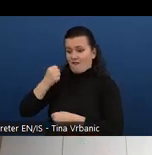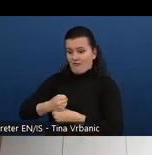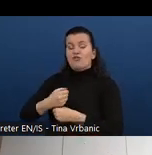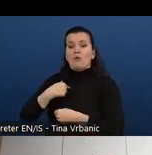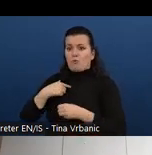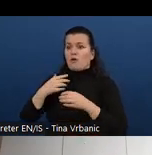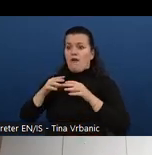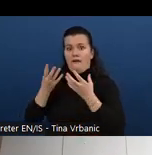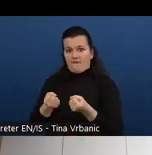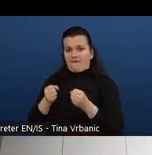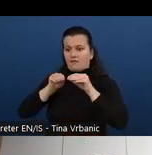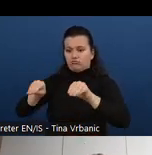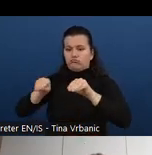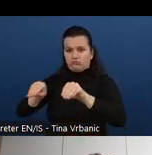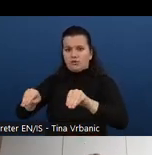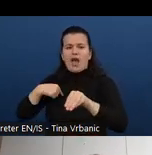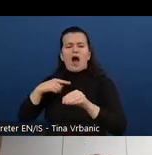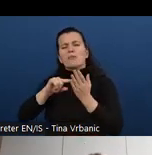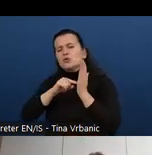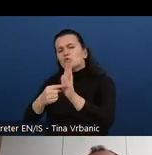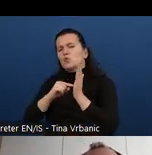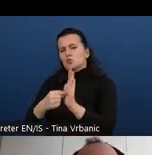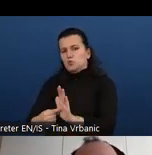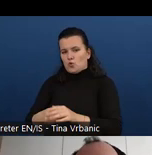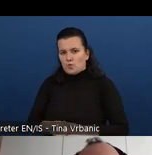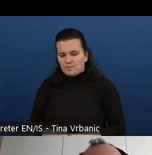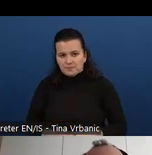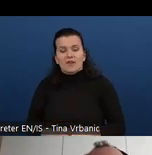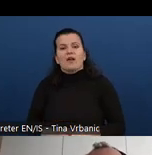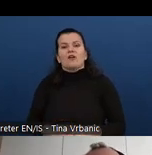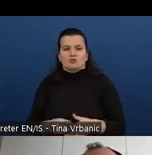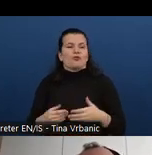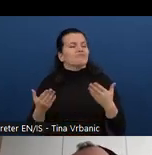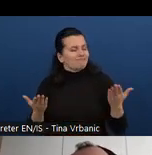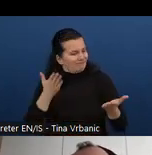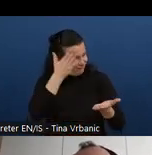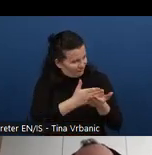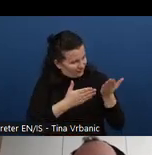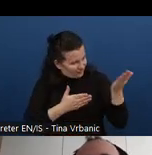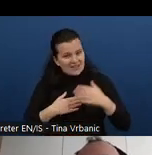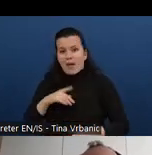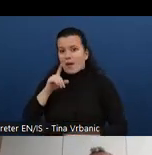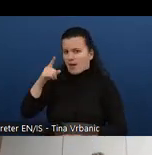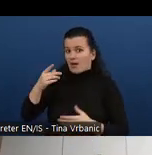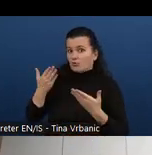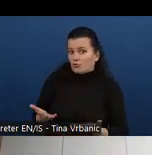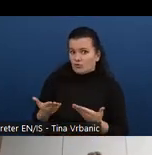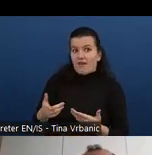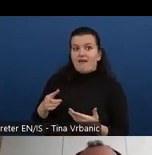We will be focusing more today on a specific type of training which is the WAI curricula